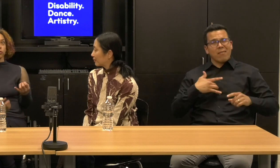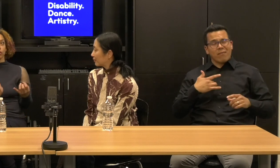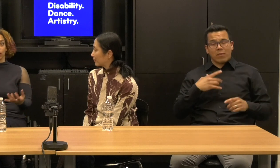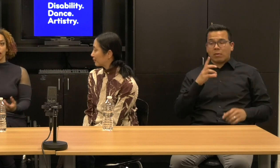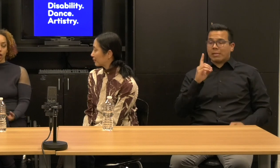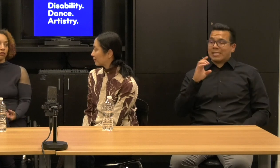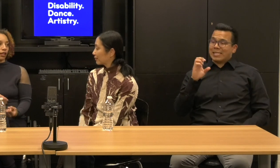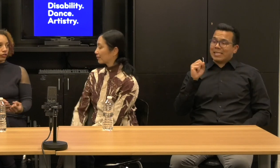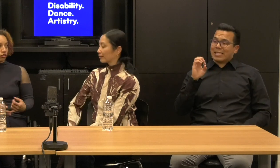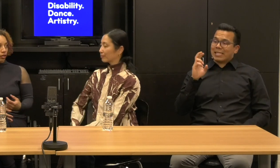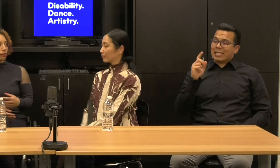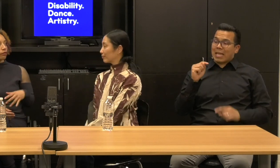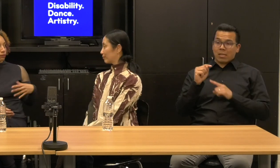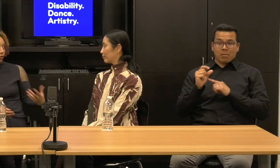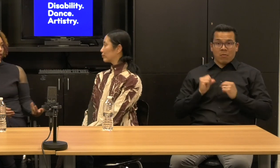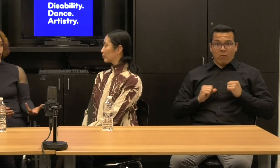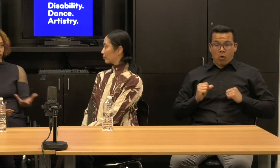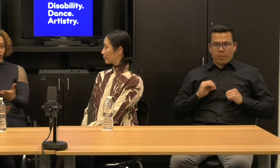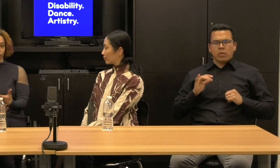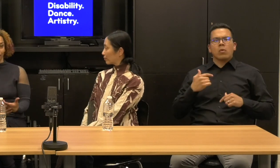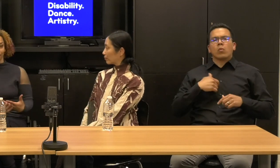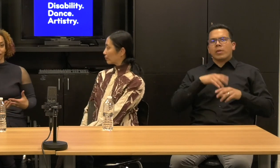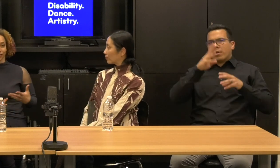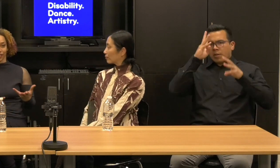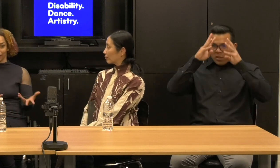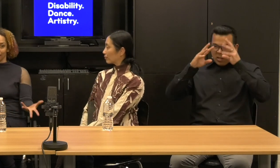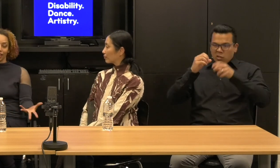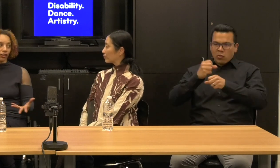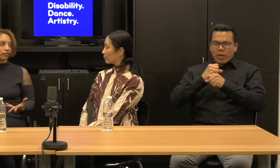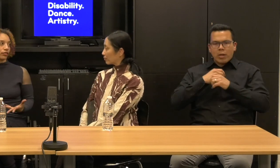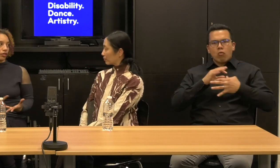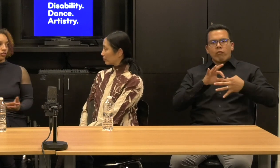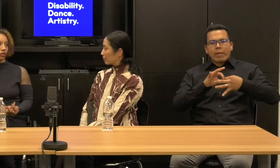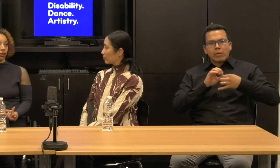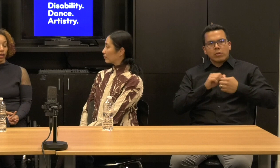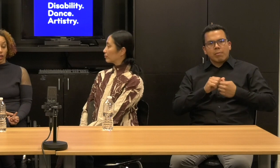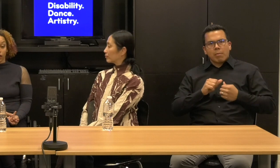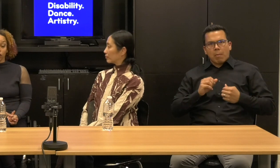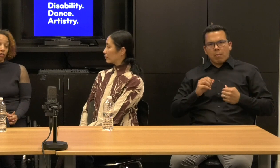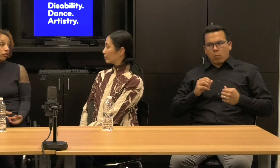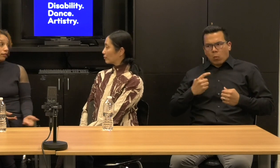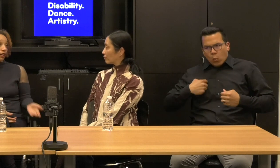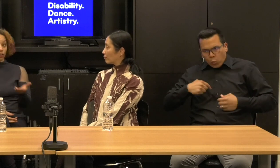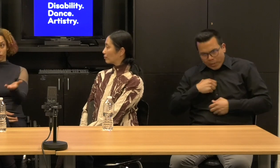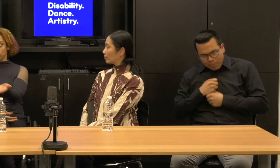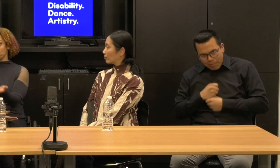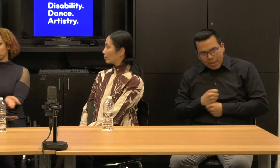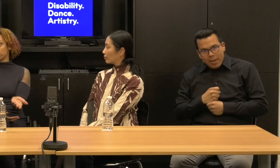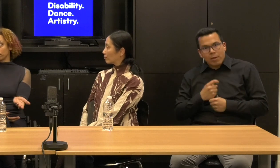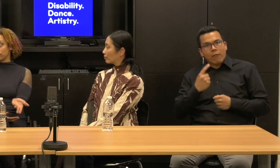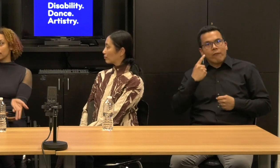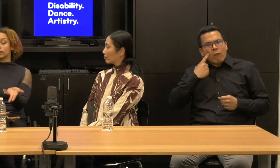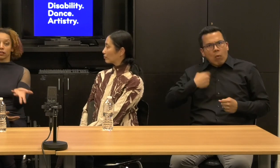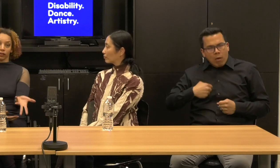It was created in relationship for us, in conversation and not all of that conversation was perfect.